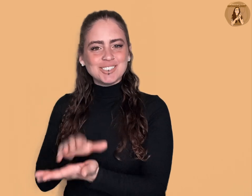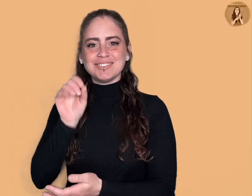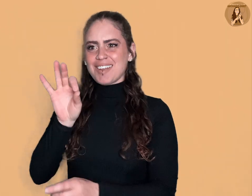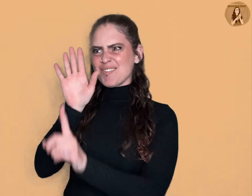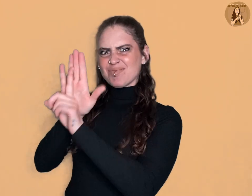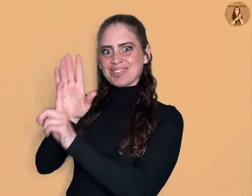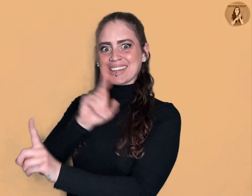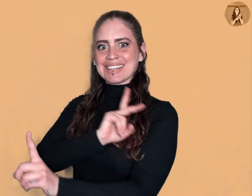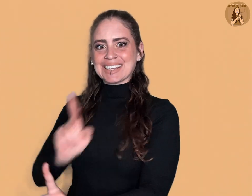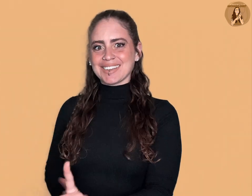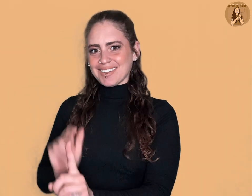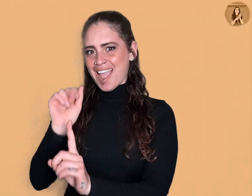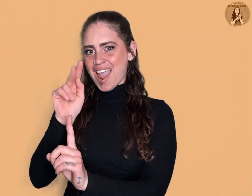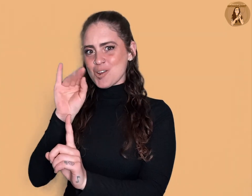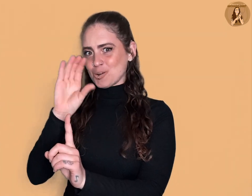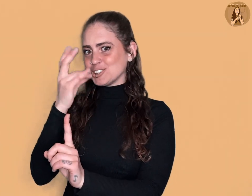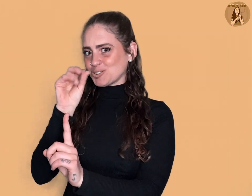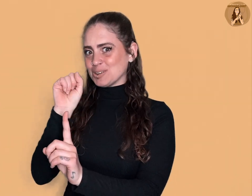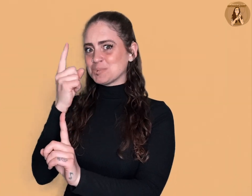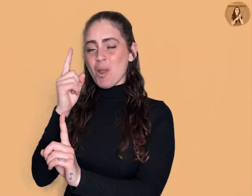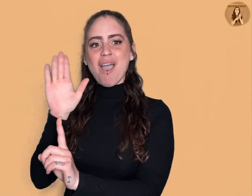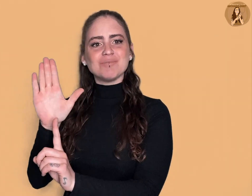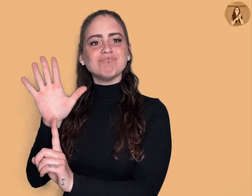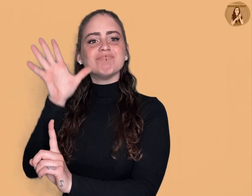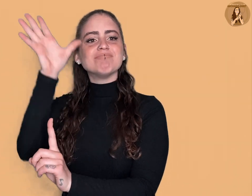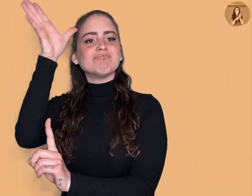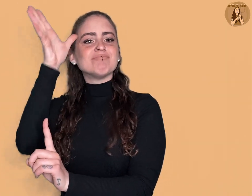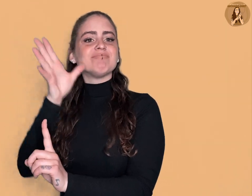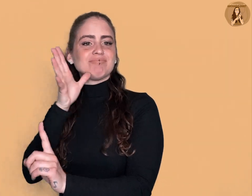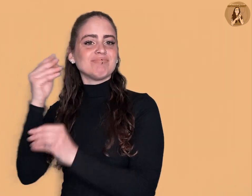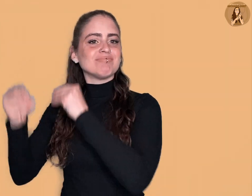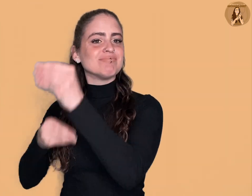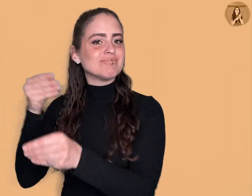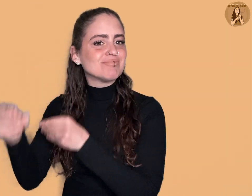of King Antiochus I’s paternal Persian ancestors and his maternal Macedonian ancestors.